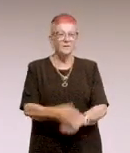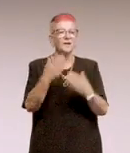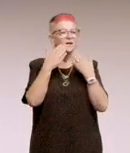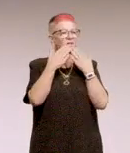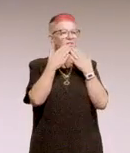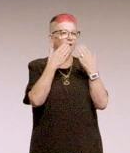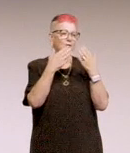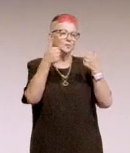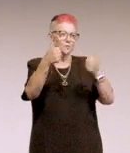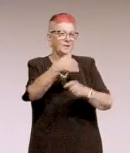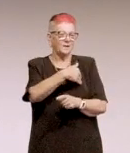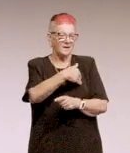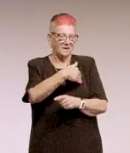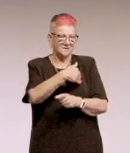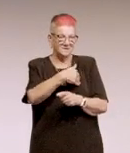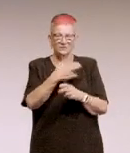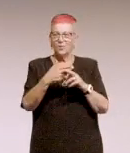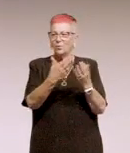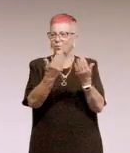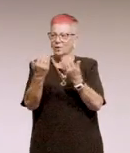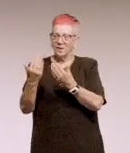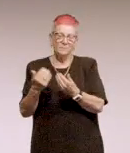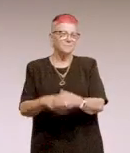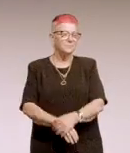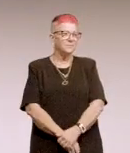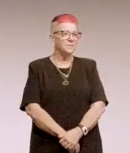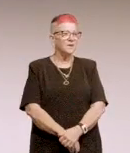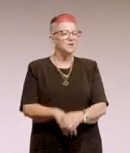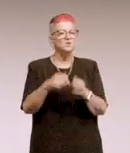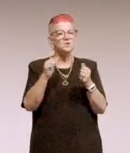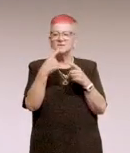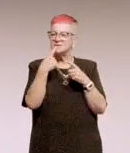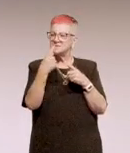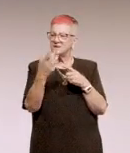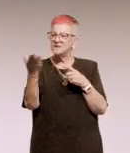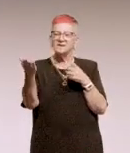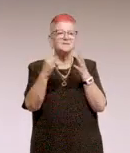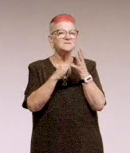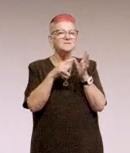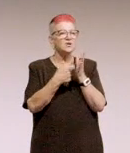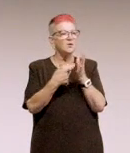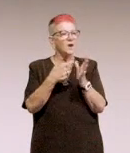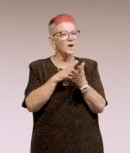Thank you, you're too kind. Way too kind. You mentioned Sarah, that we had to say whether we approved of photos